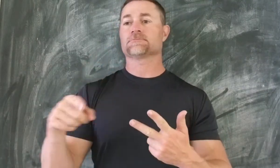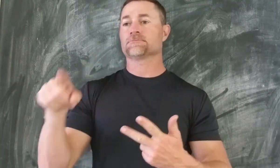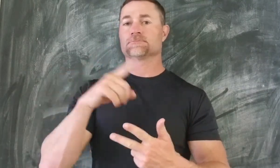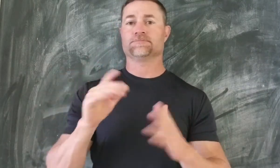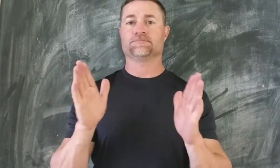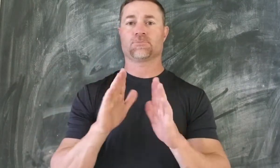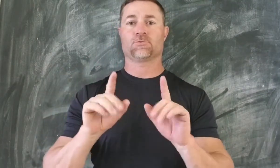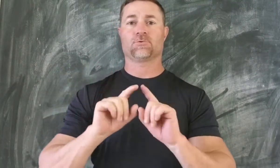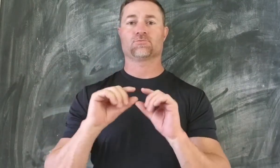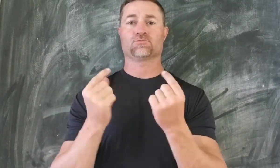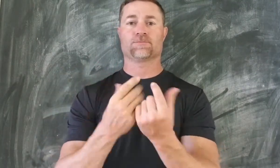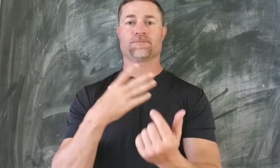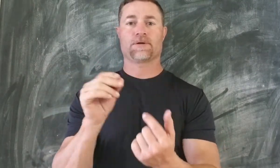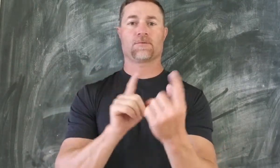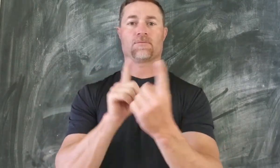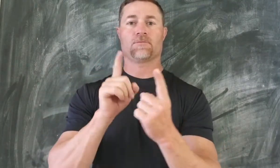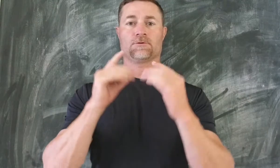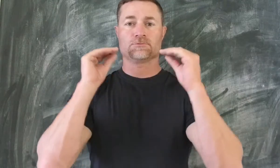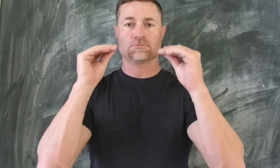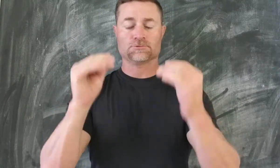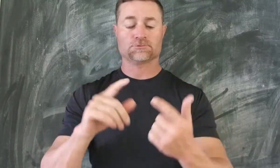small group and one-on-one teaching